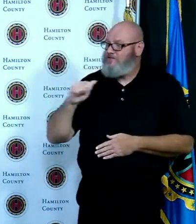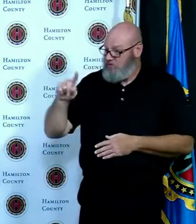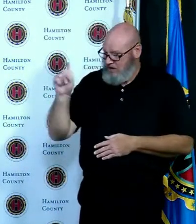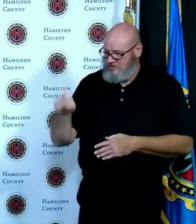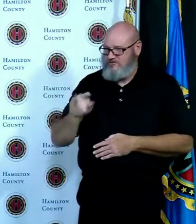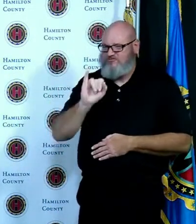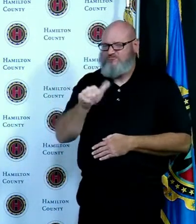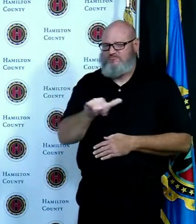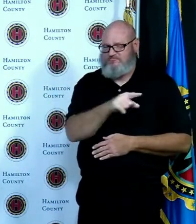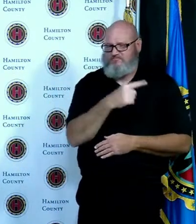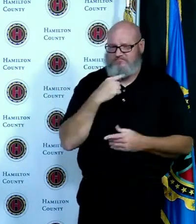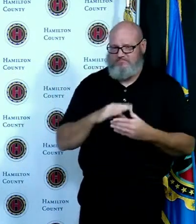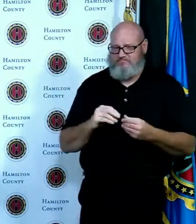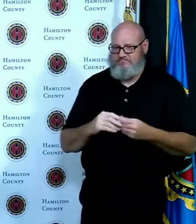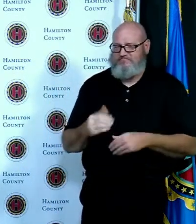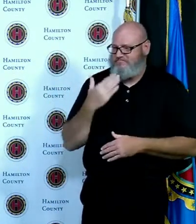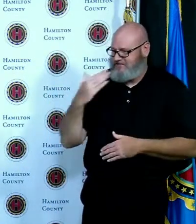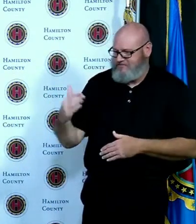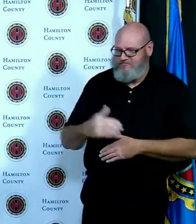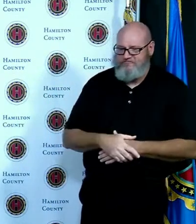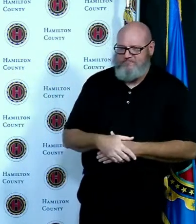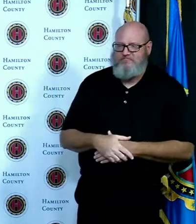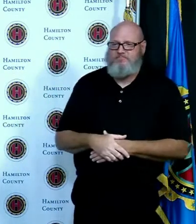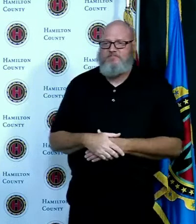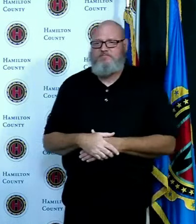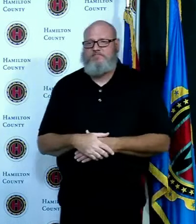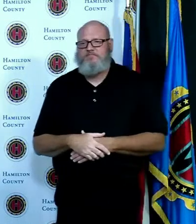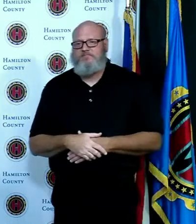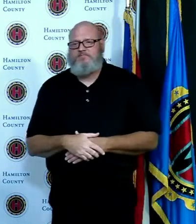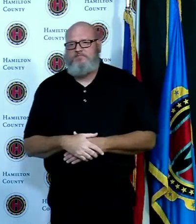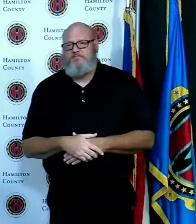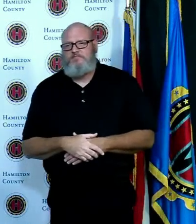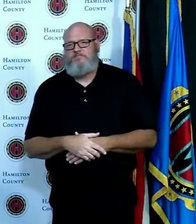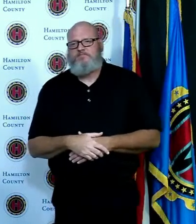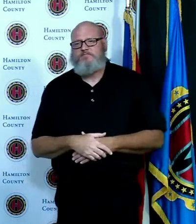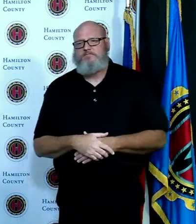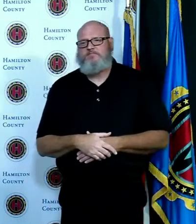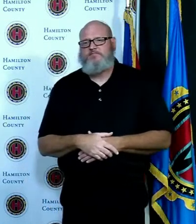greatly I think I wasn't paying as close attention that I should have been when